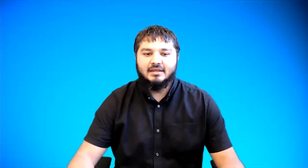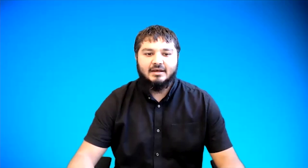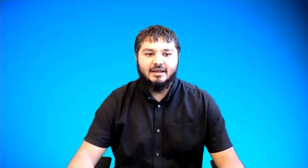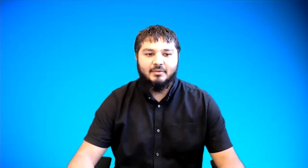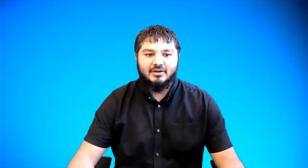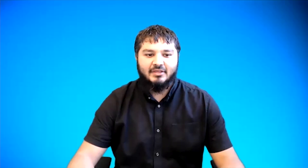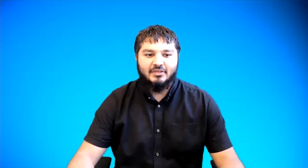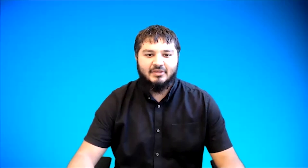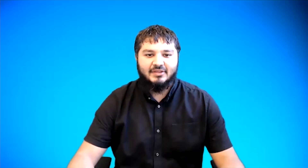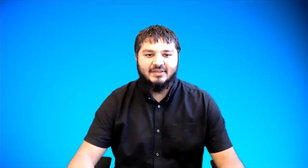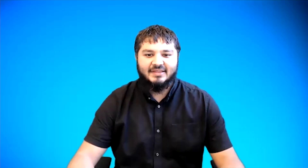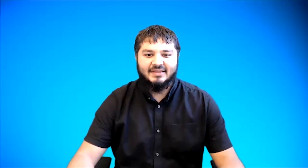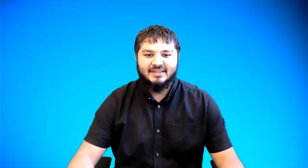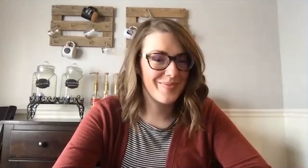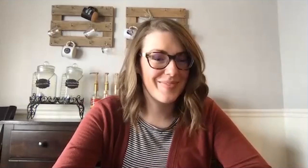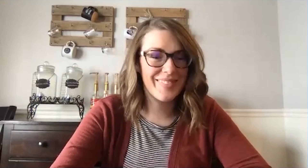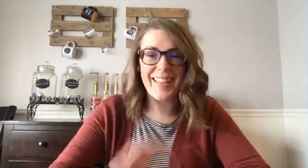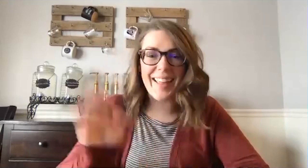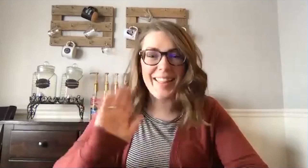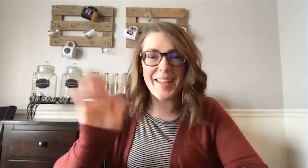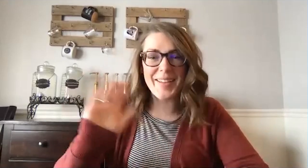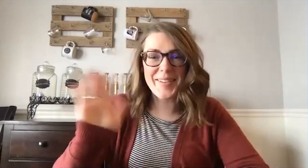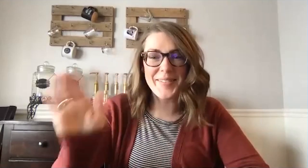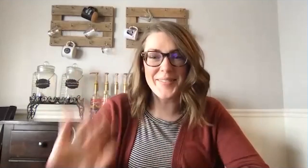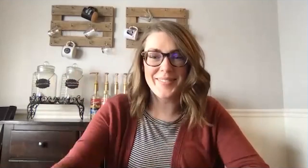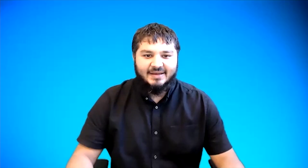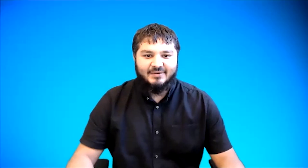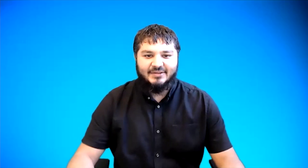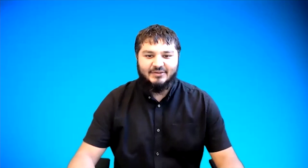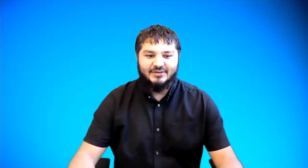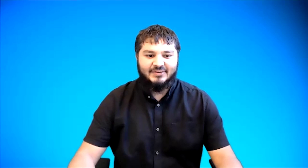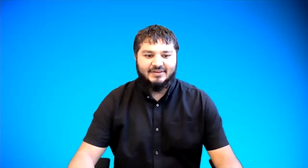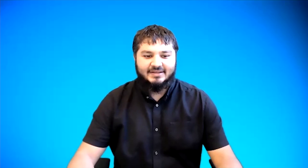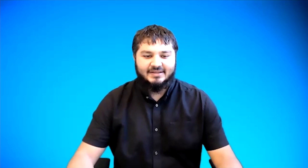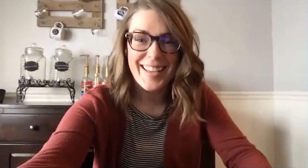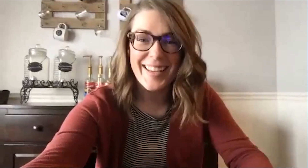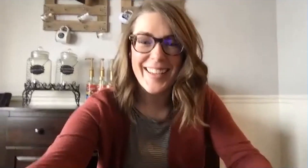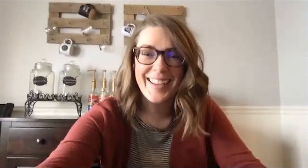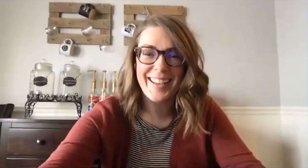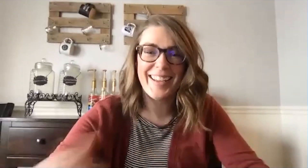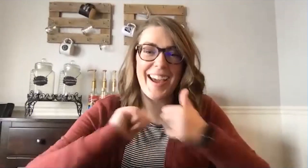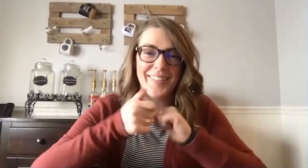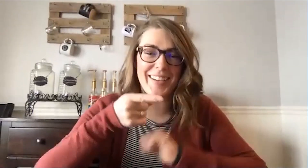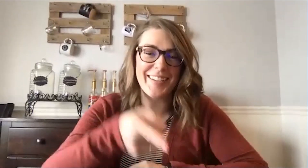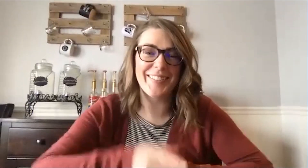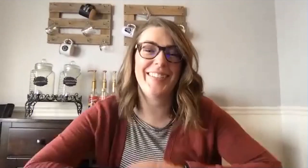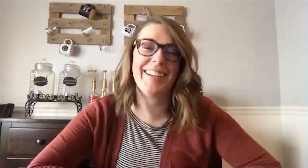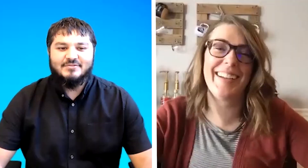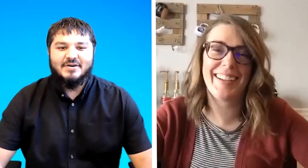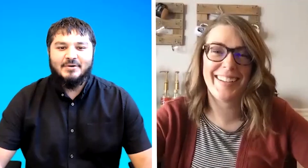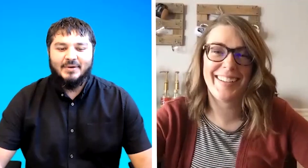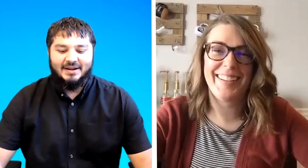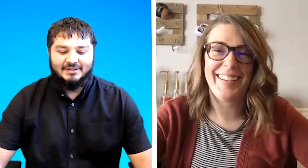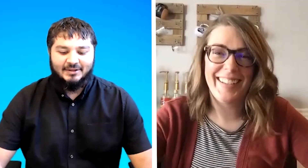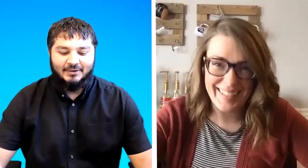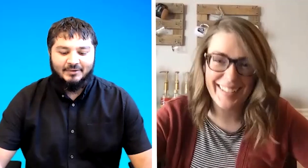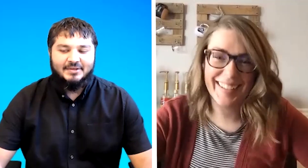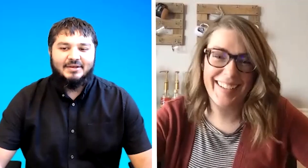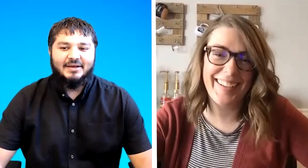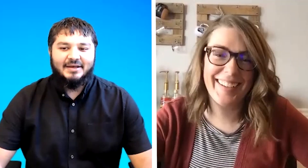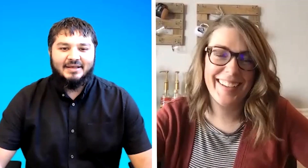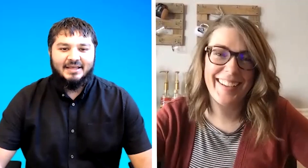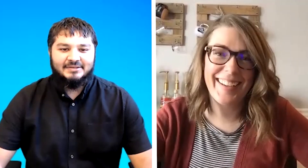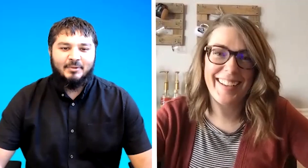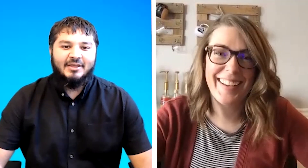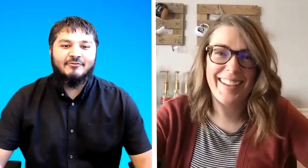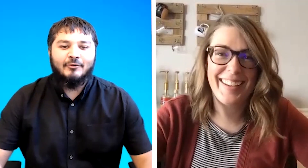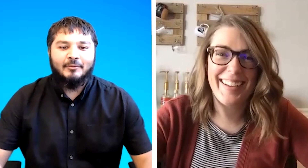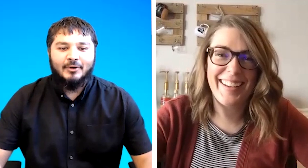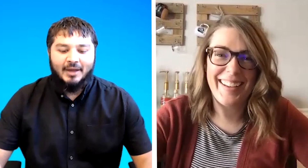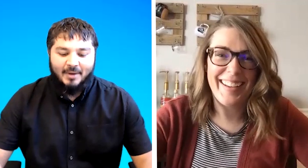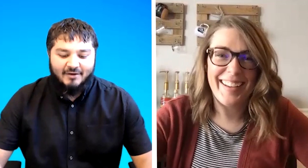hi meredith hello how are you good how are you very well so it's a bit informal but i've got